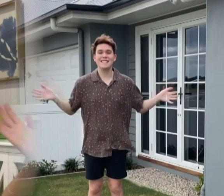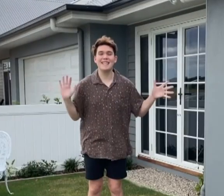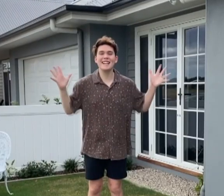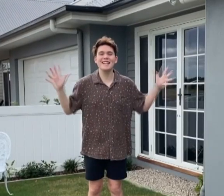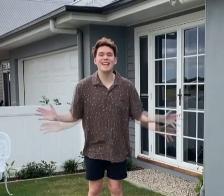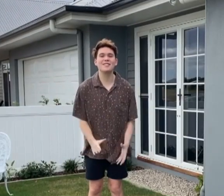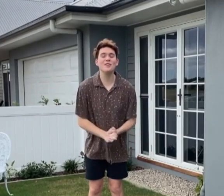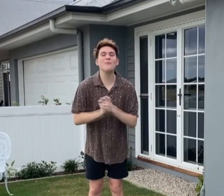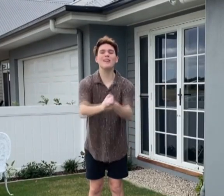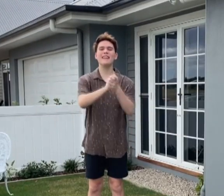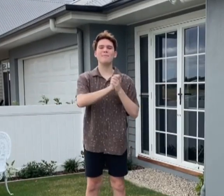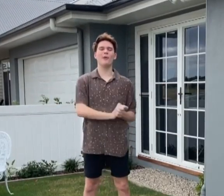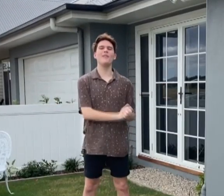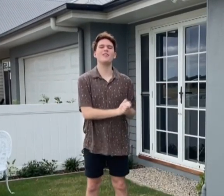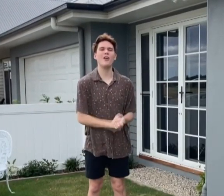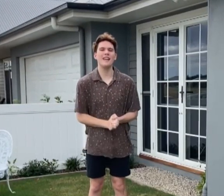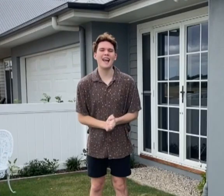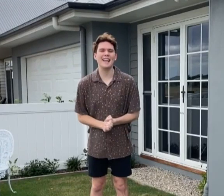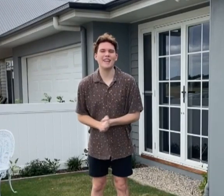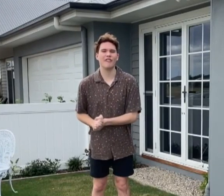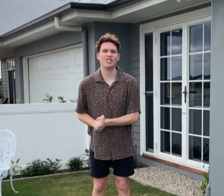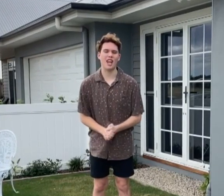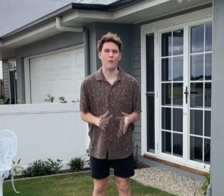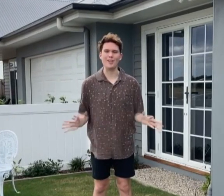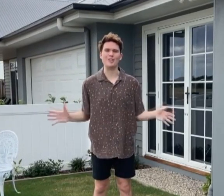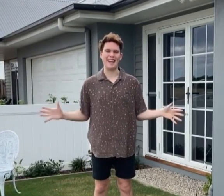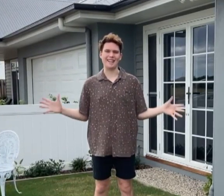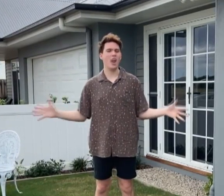Secondly, it’s still really important that you go out to get fresh air when you need it.